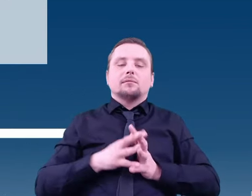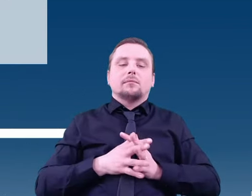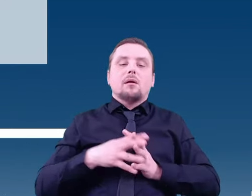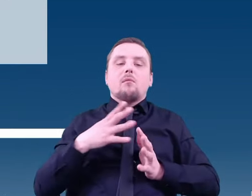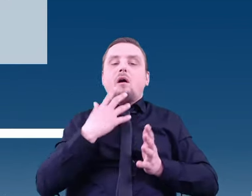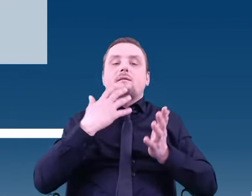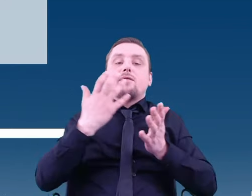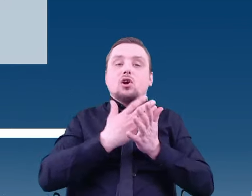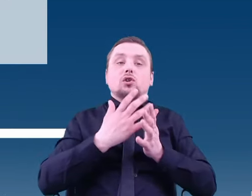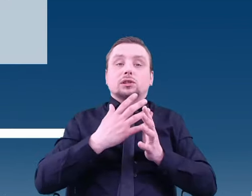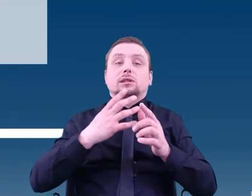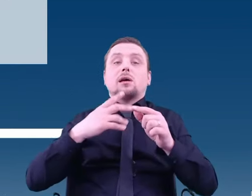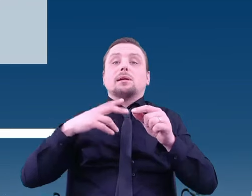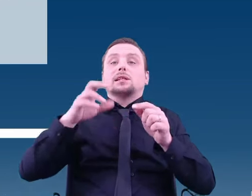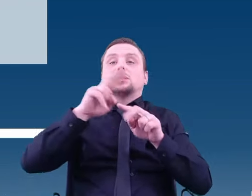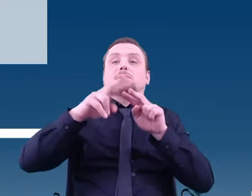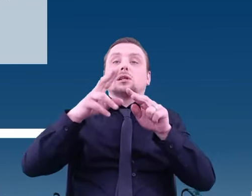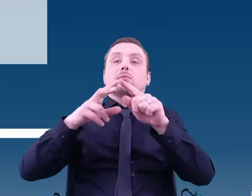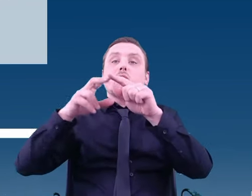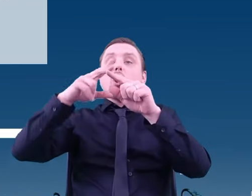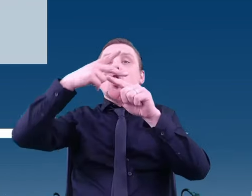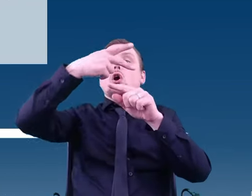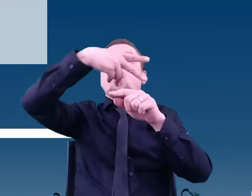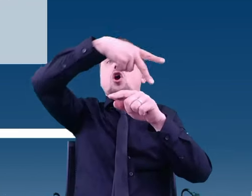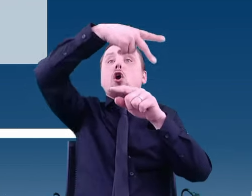A very interesting event.